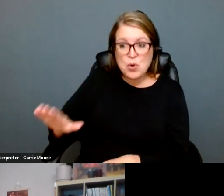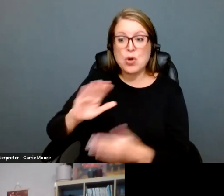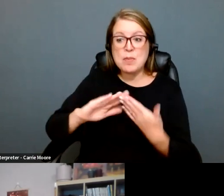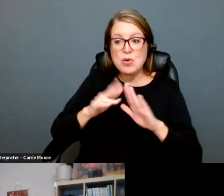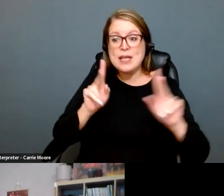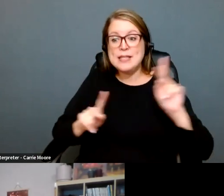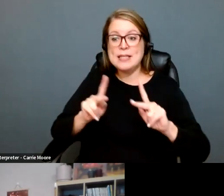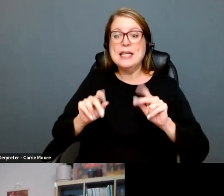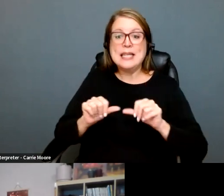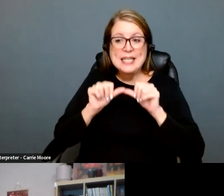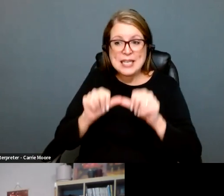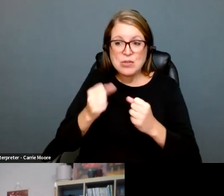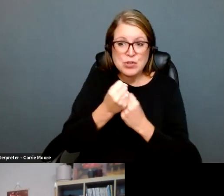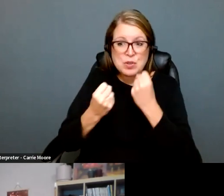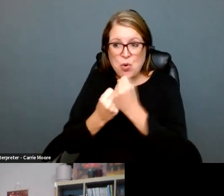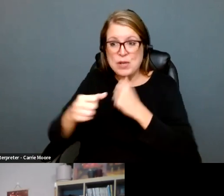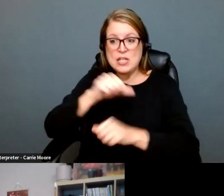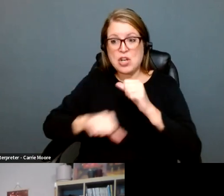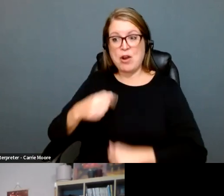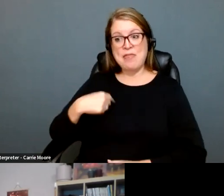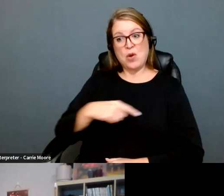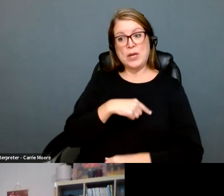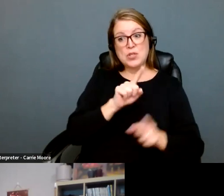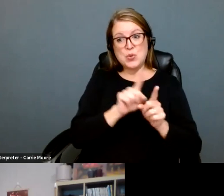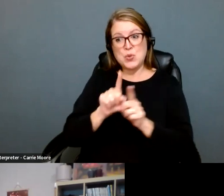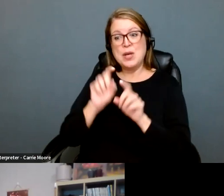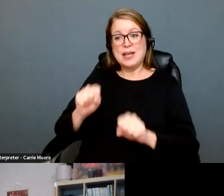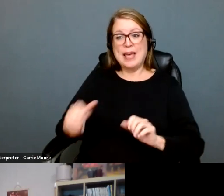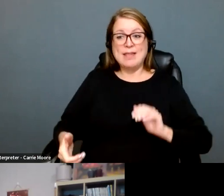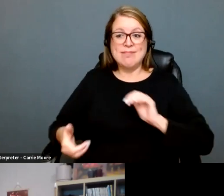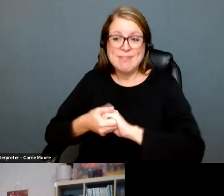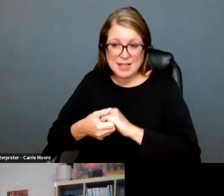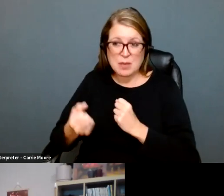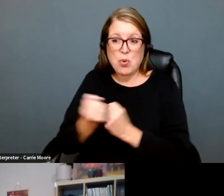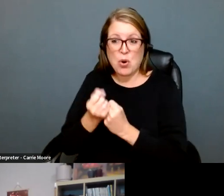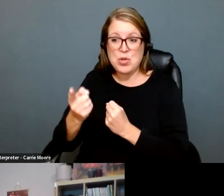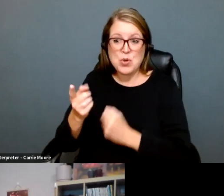fighting back and looking out for each other. I hope that we can continue to